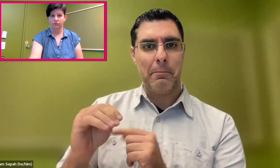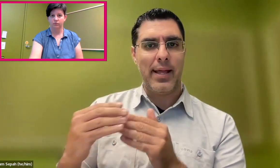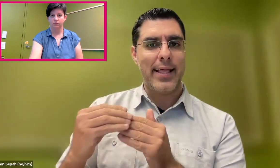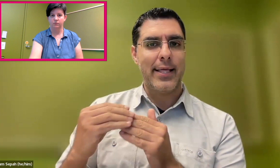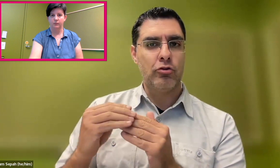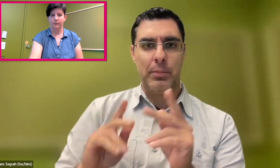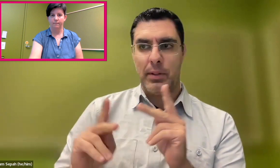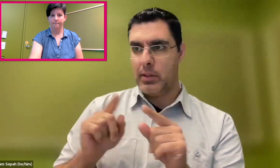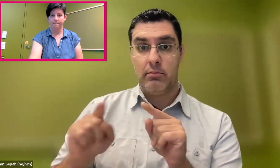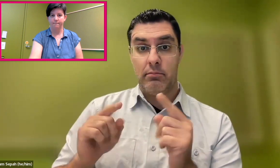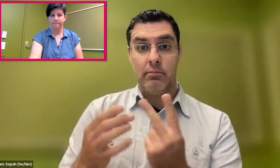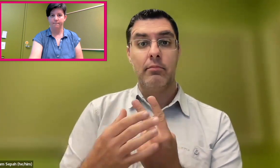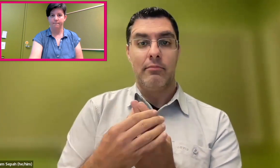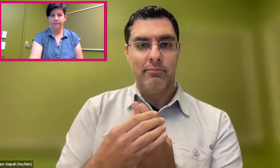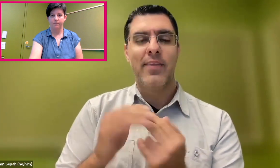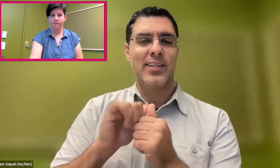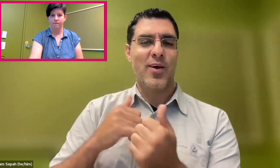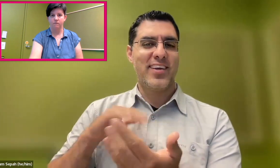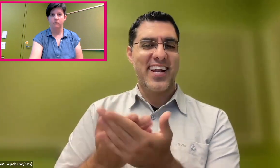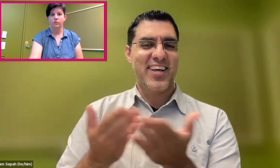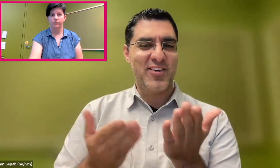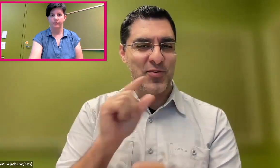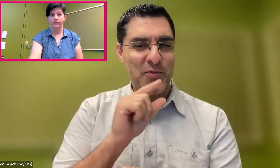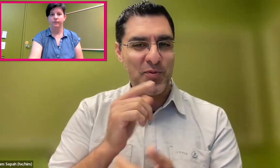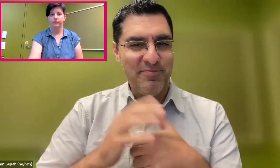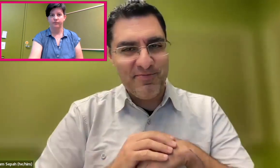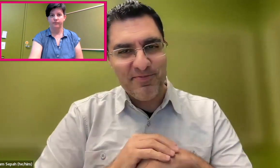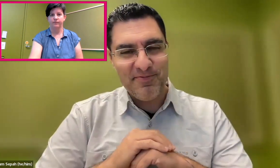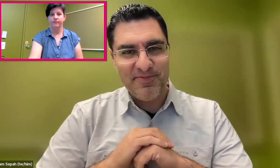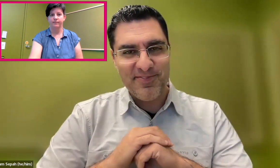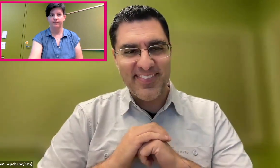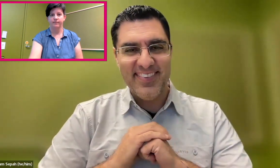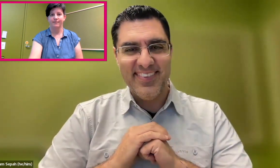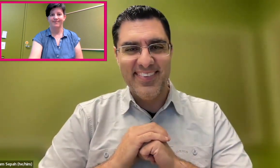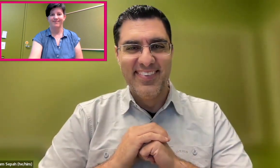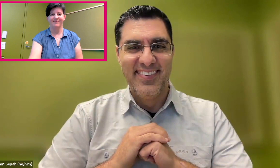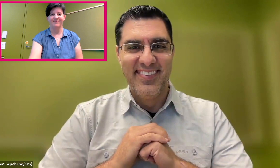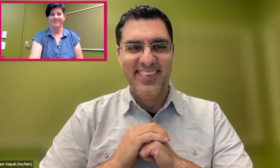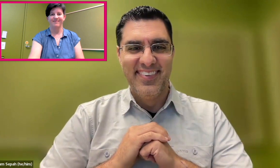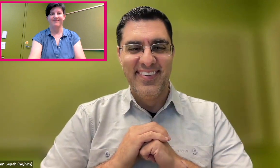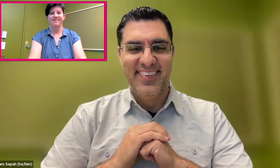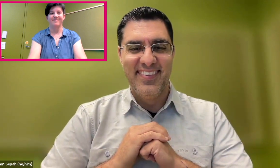worked with all these people who are executives and leaders in the STEM fields. And that's how I ended up at Google.